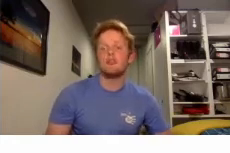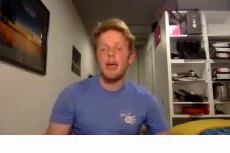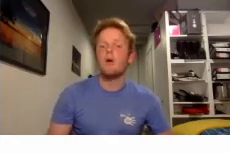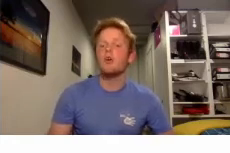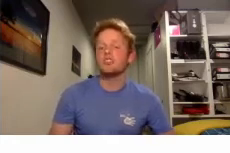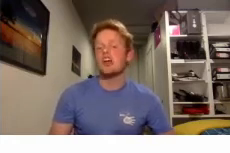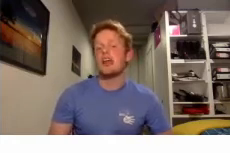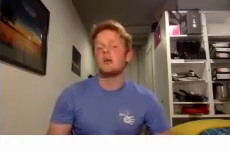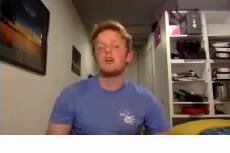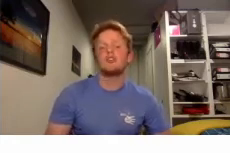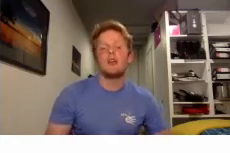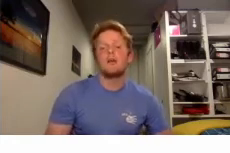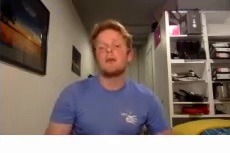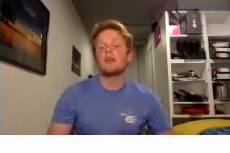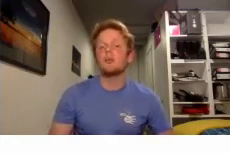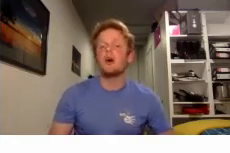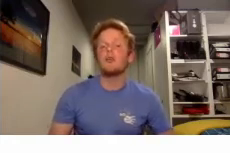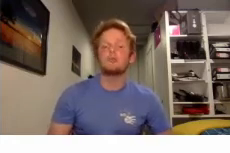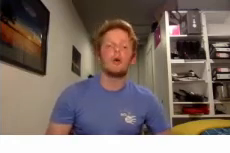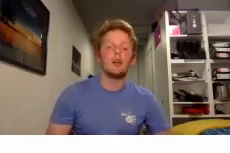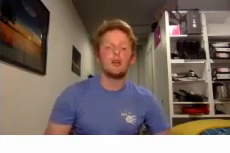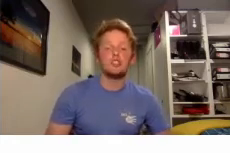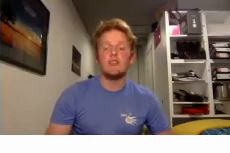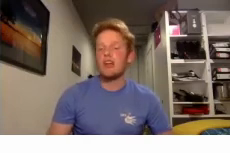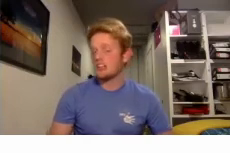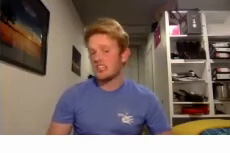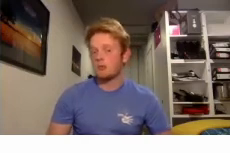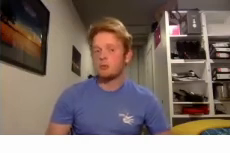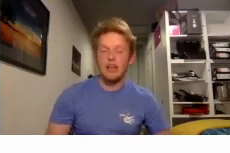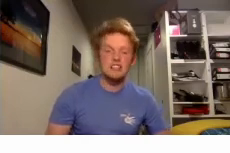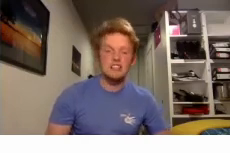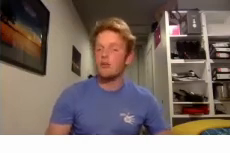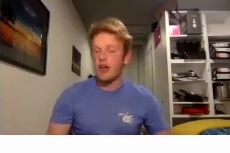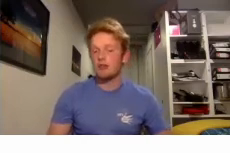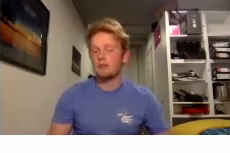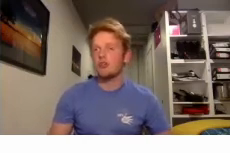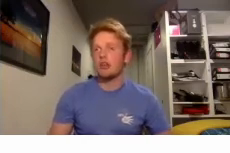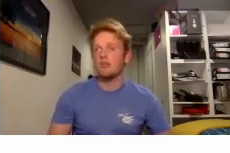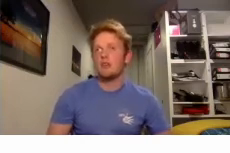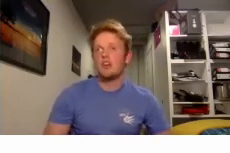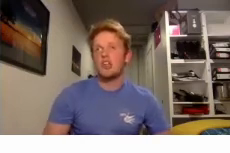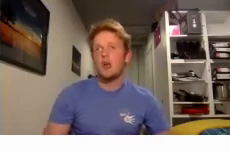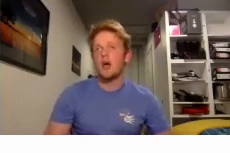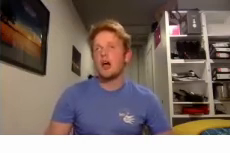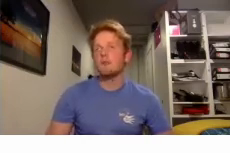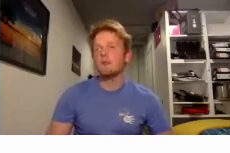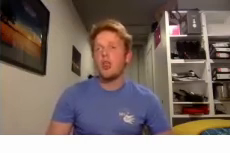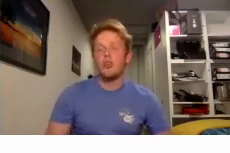power of sign language making the world a more inclusive accessible place for everybody so the